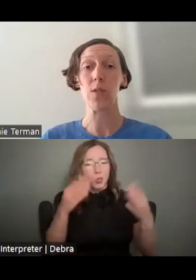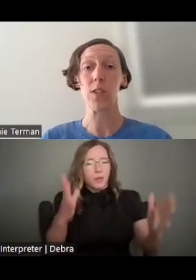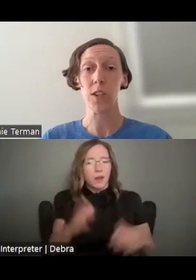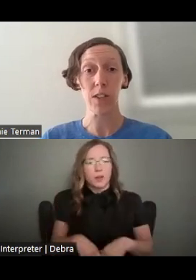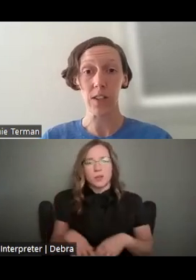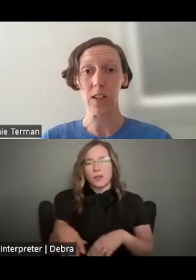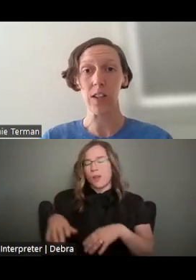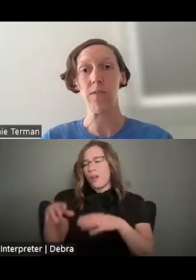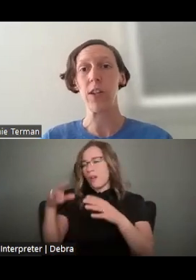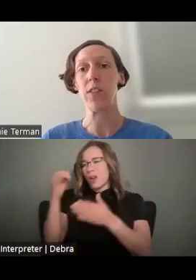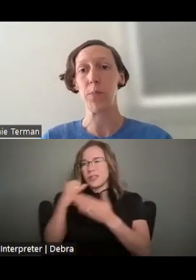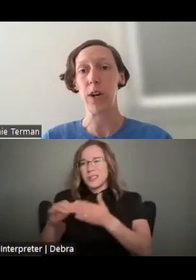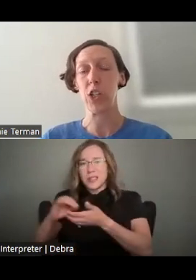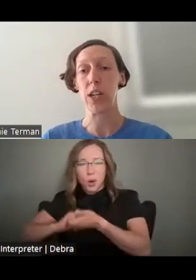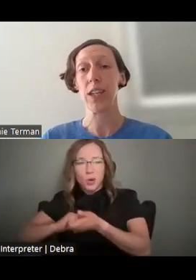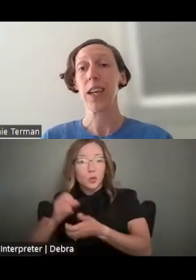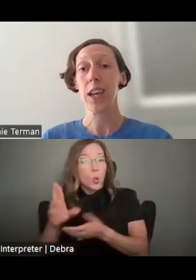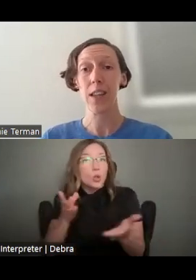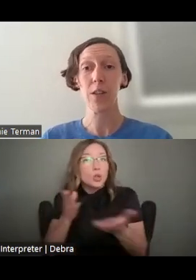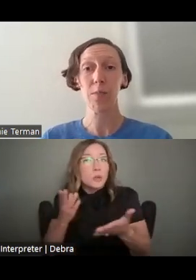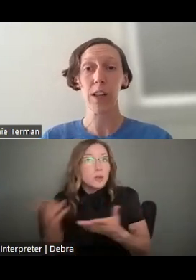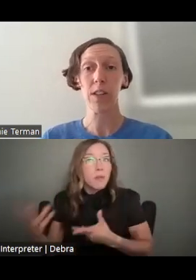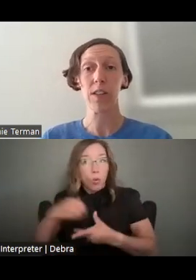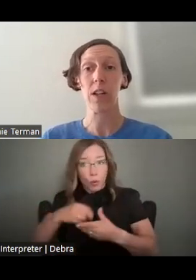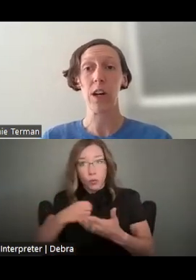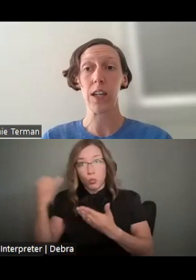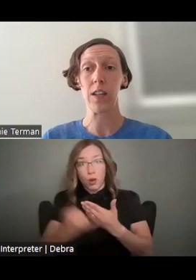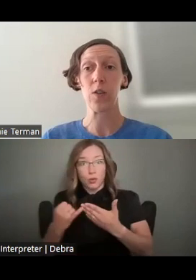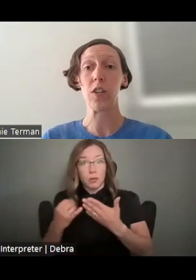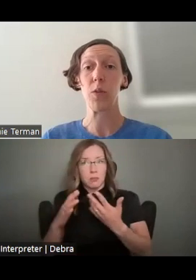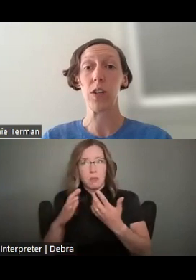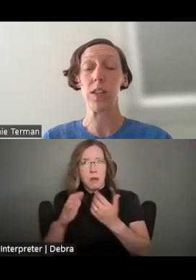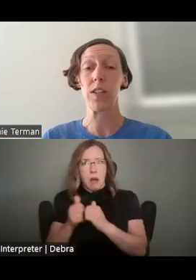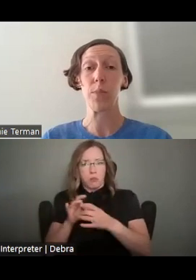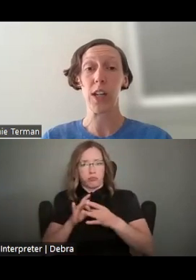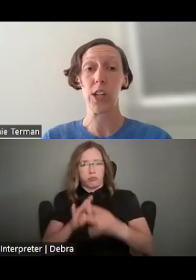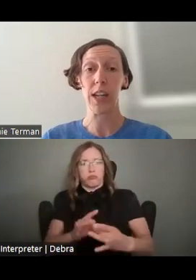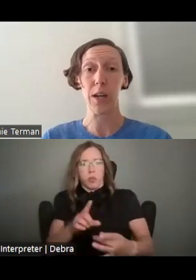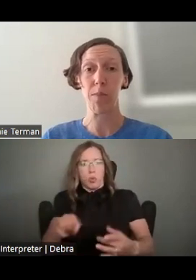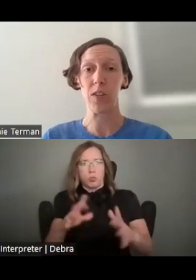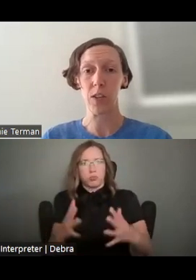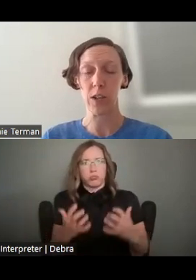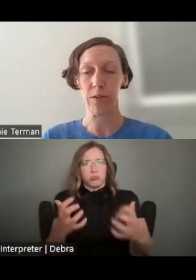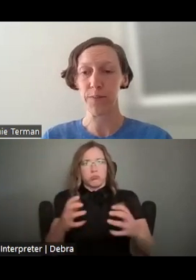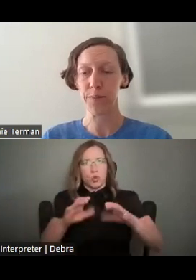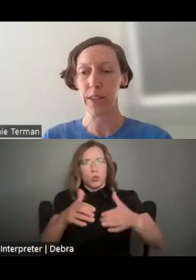AND/OR SERVICES INVOLVED IN THE PROJECT AND THEIR RELEVANCE TO THE AUDIENCE OR COMMUNITIES THE PROJECT AIMS TO SERVE.